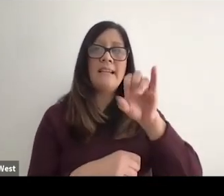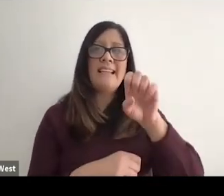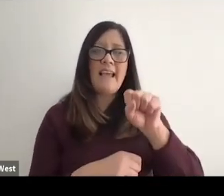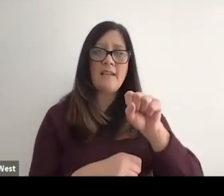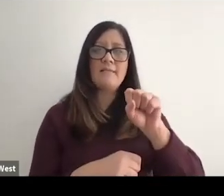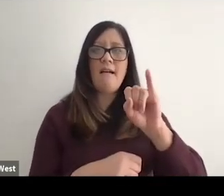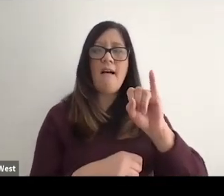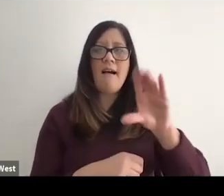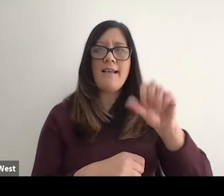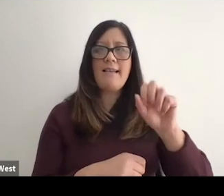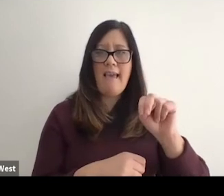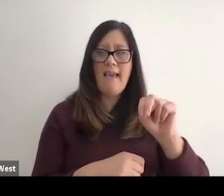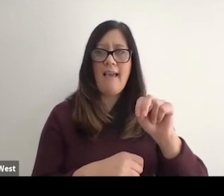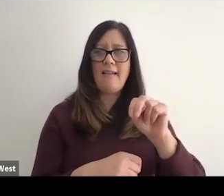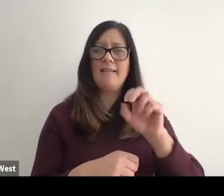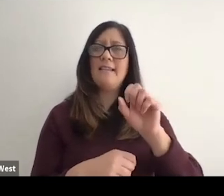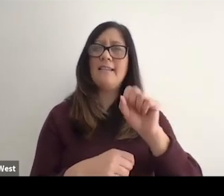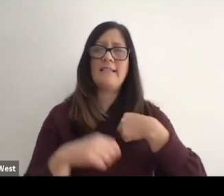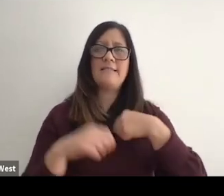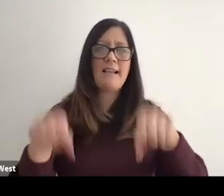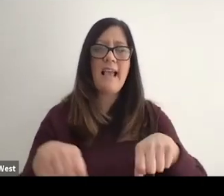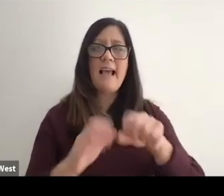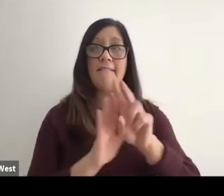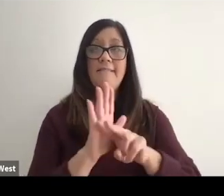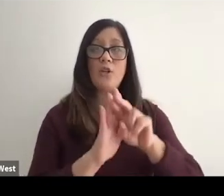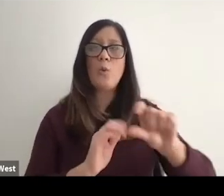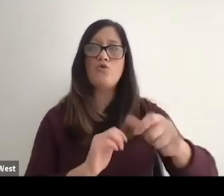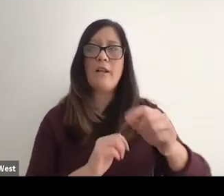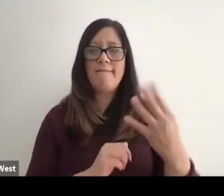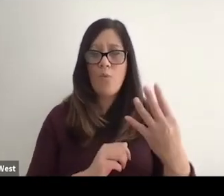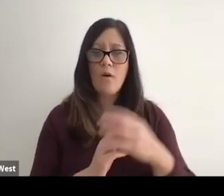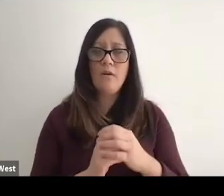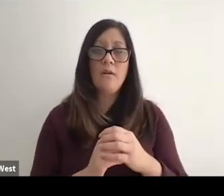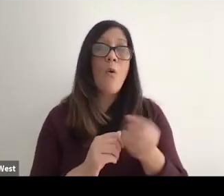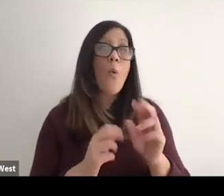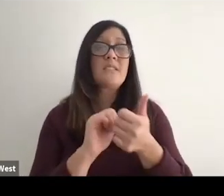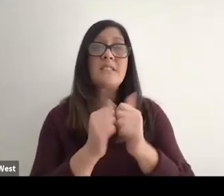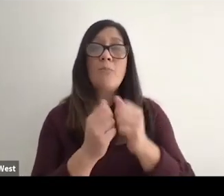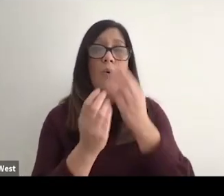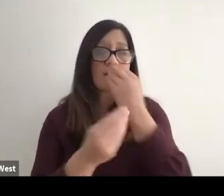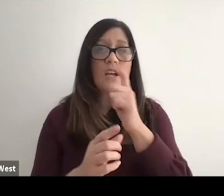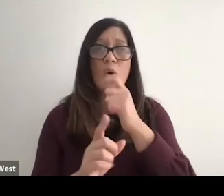Yes, I can video that Channel 4 did I think it was. Yes I can, or sports doesn't care who you are.